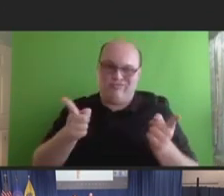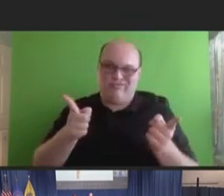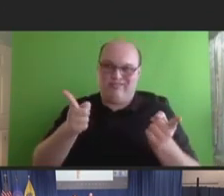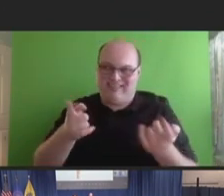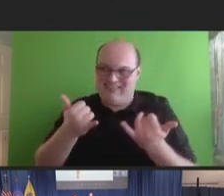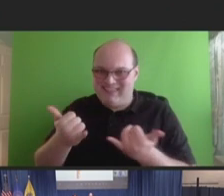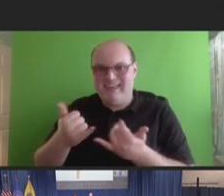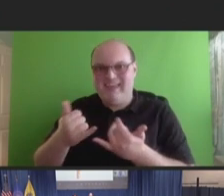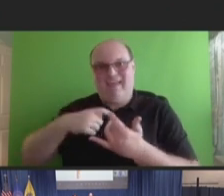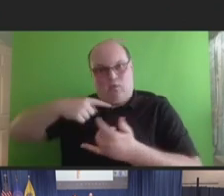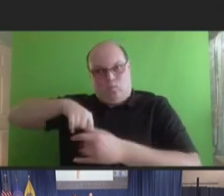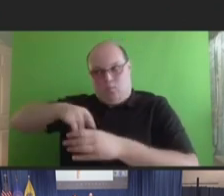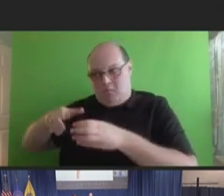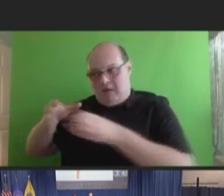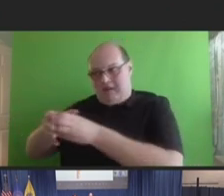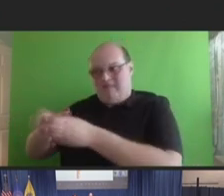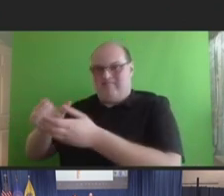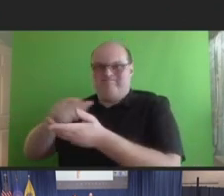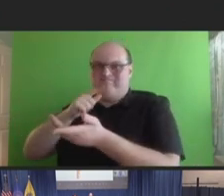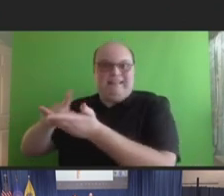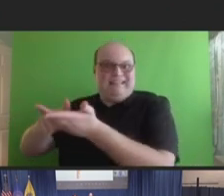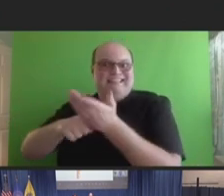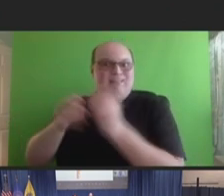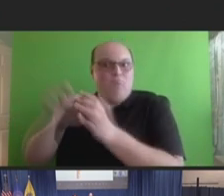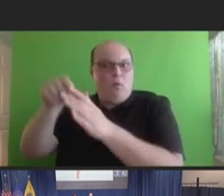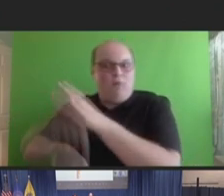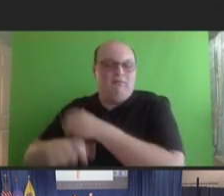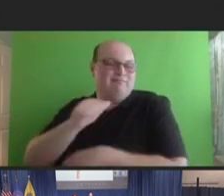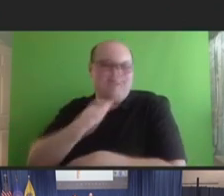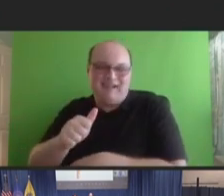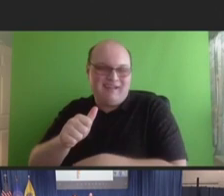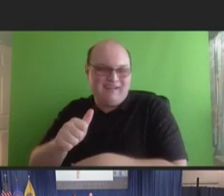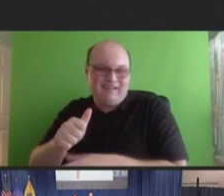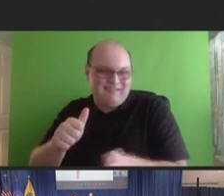providers not having some of these conversations with folks who maybe are a lot more interested